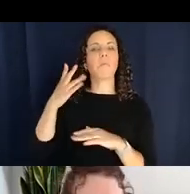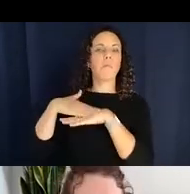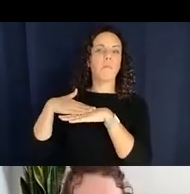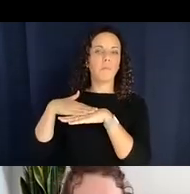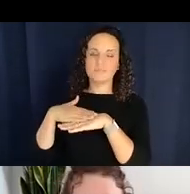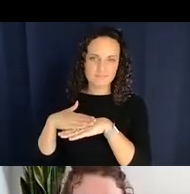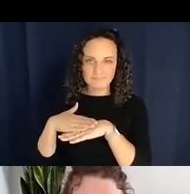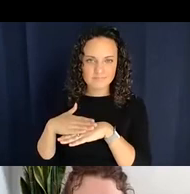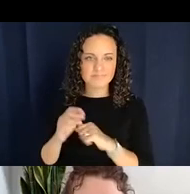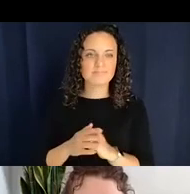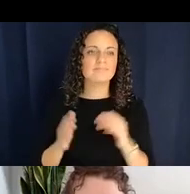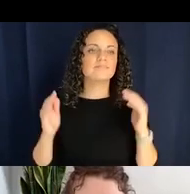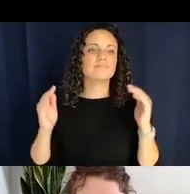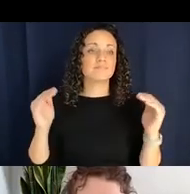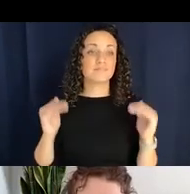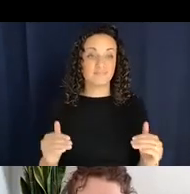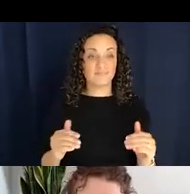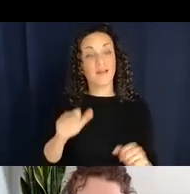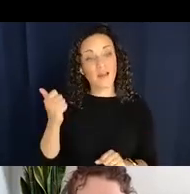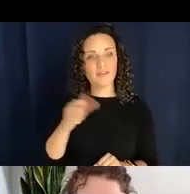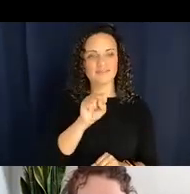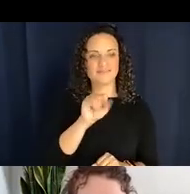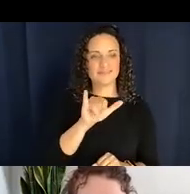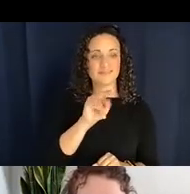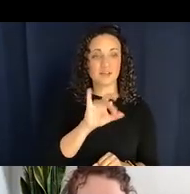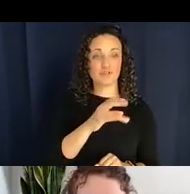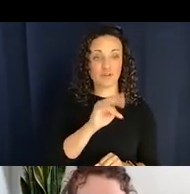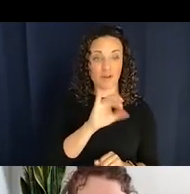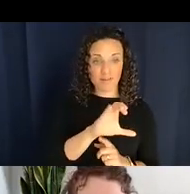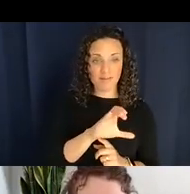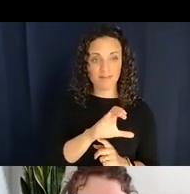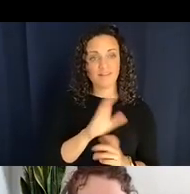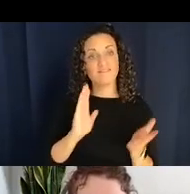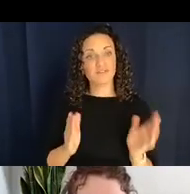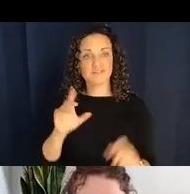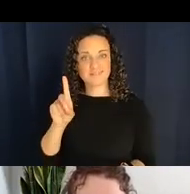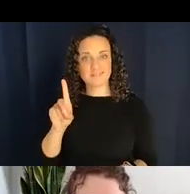of synchronic versus diachronic perspectives. In the type of linguistics Jalon and I do,